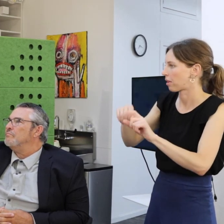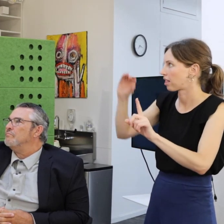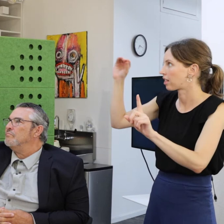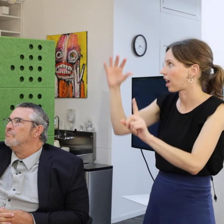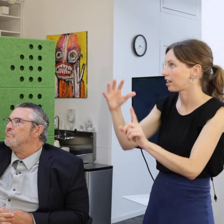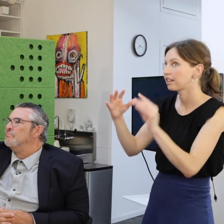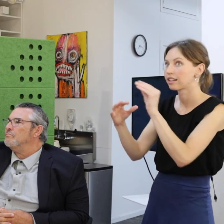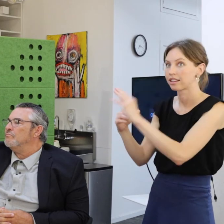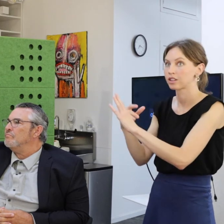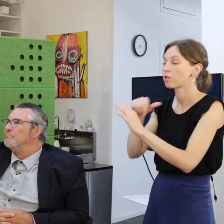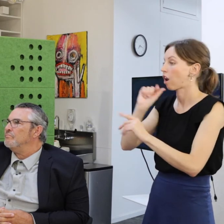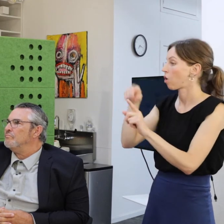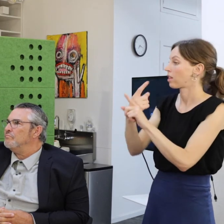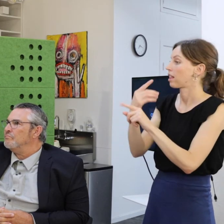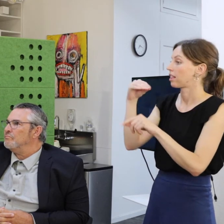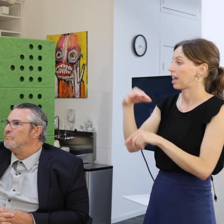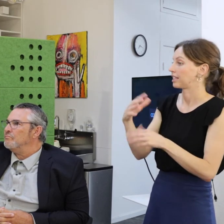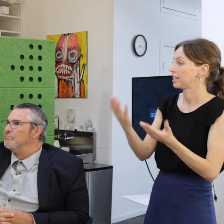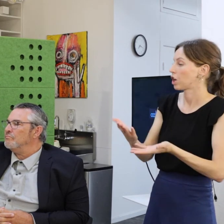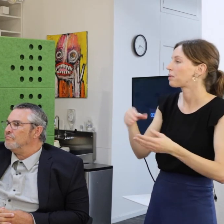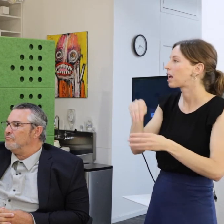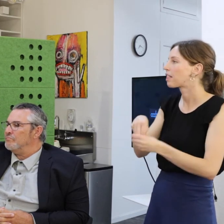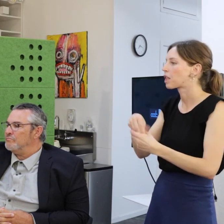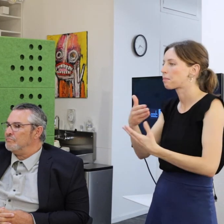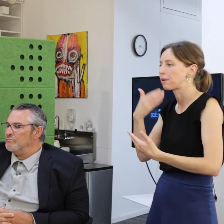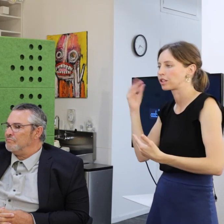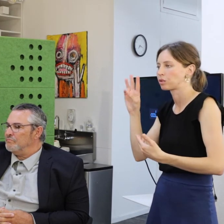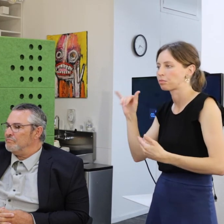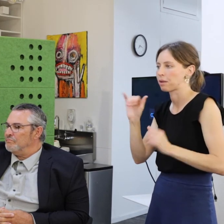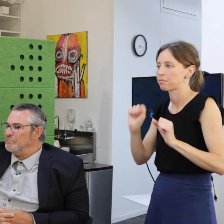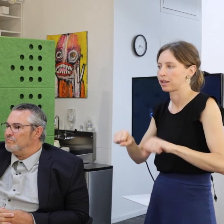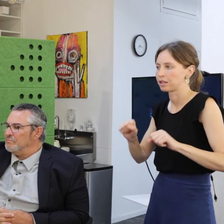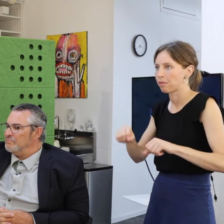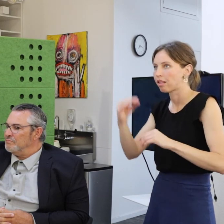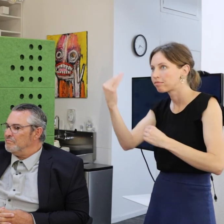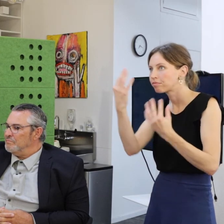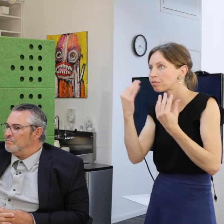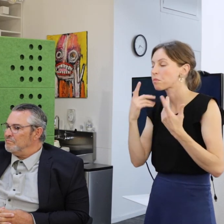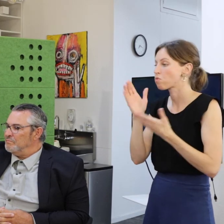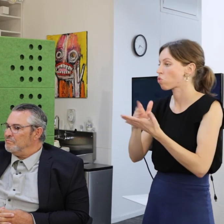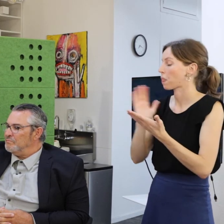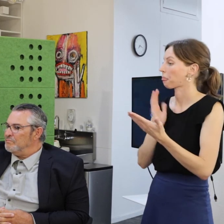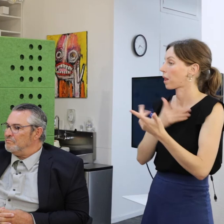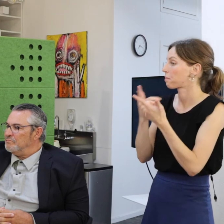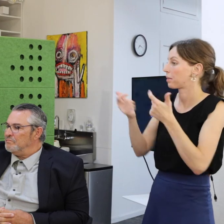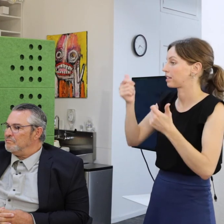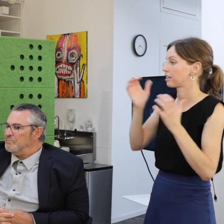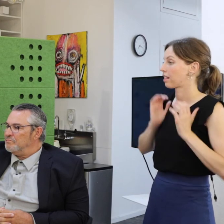So not only the lights here but in the best way that we can. Some of our biggest clients now are our corporations.